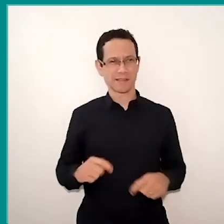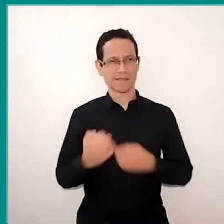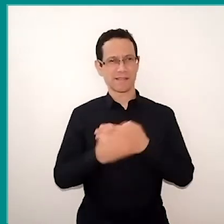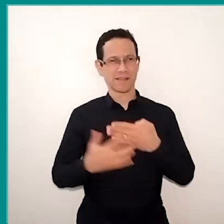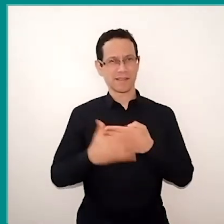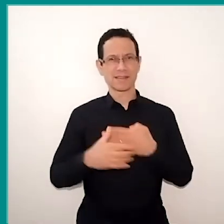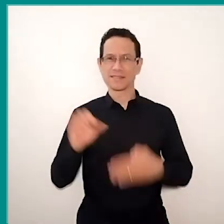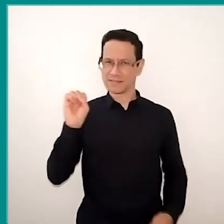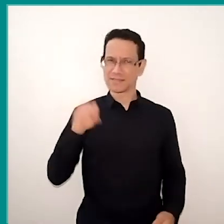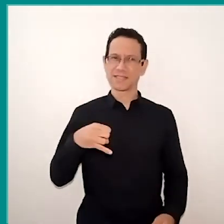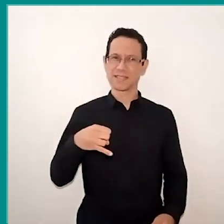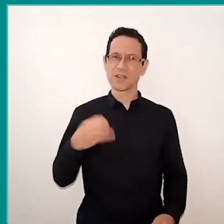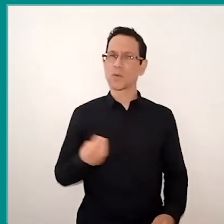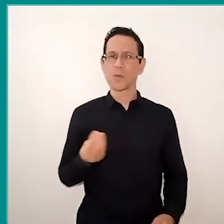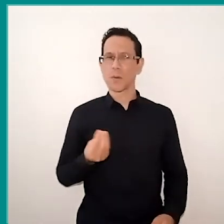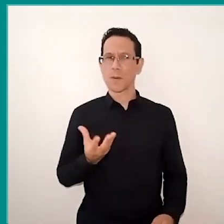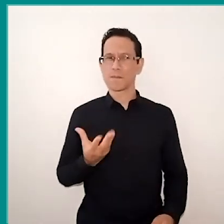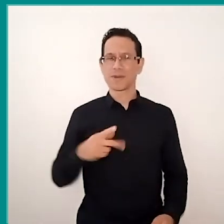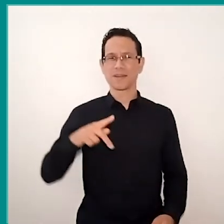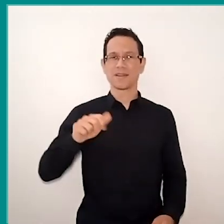It is Patricia Dias who brings this asks you.